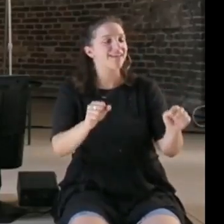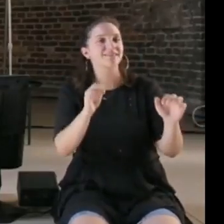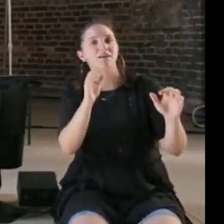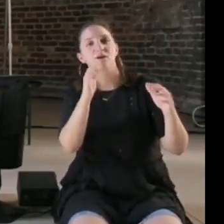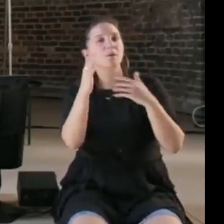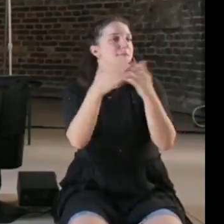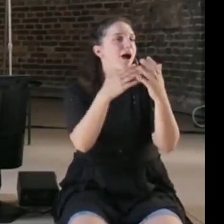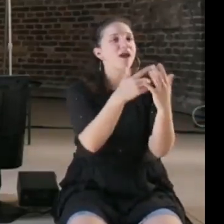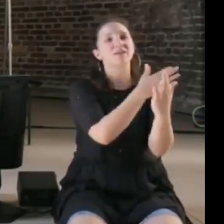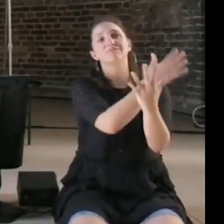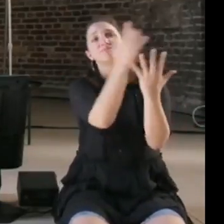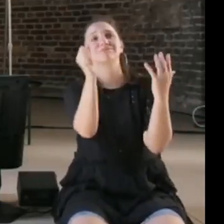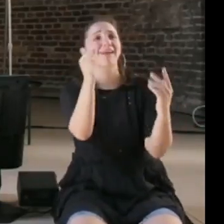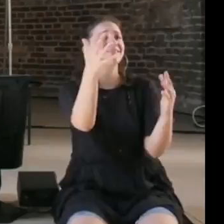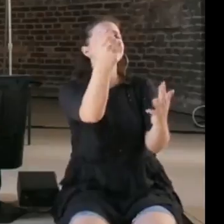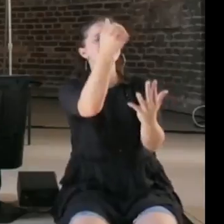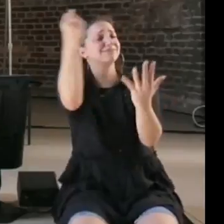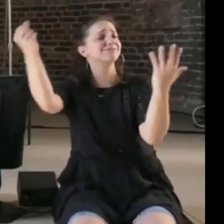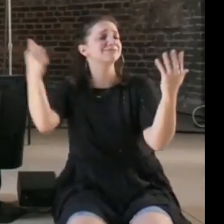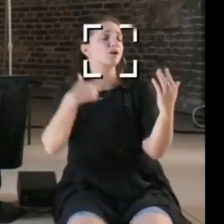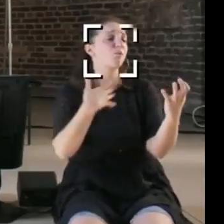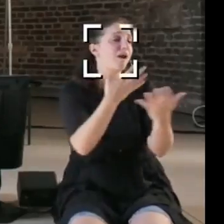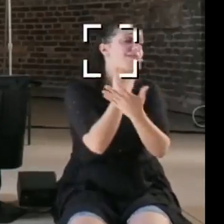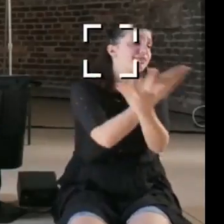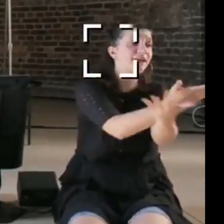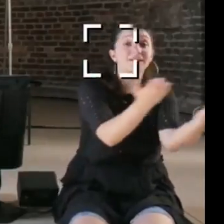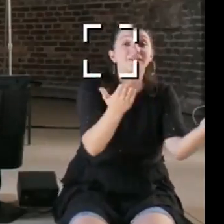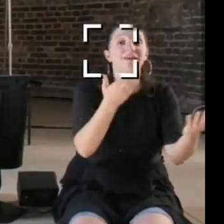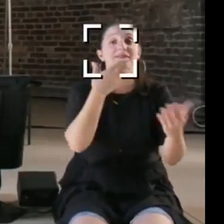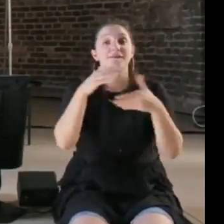I wanna think my panelists, and I wanna think everyone, all of the participants and all